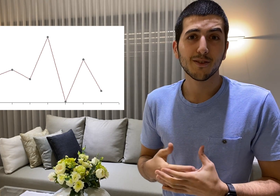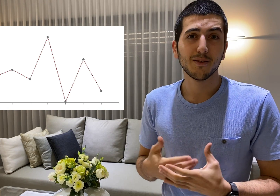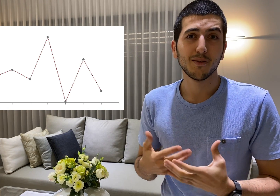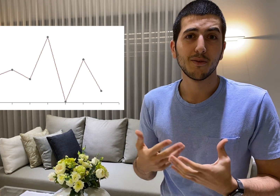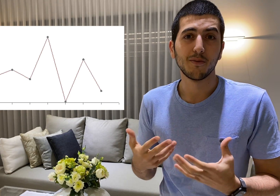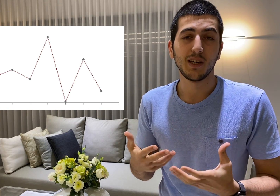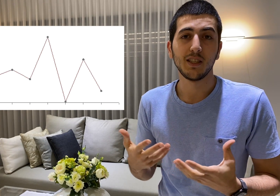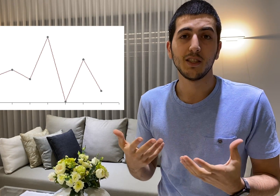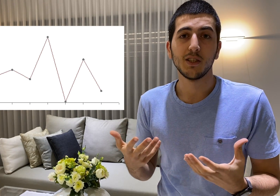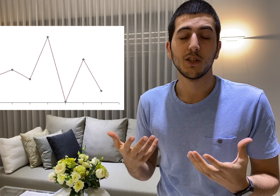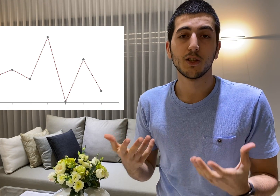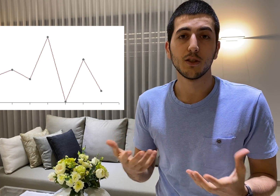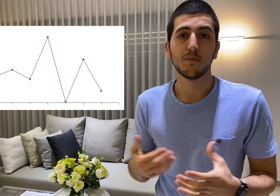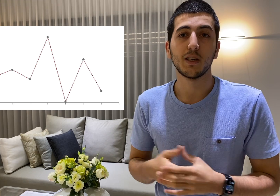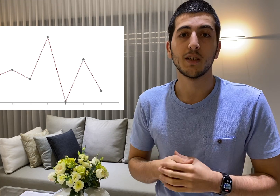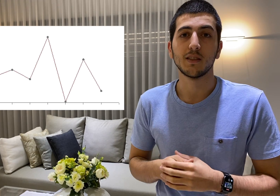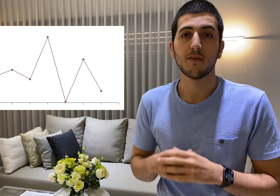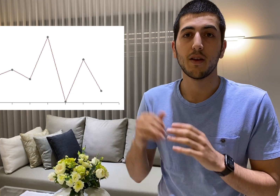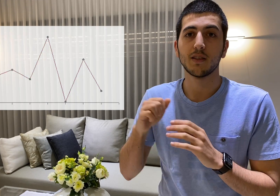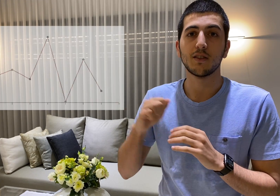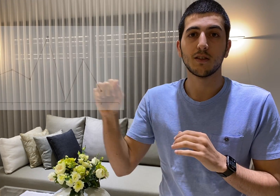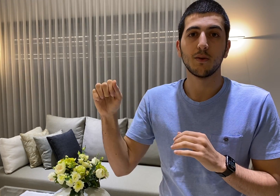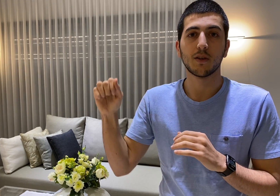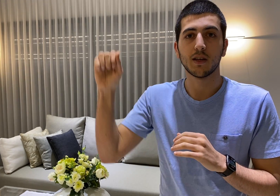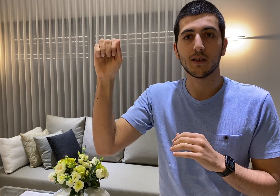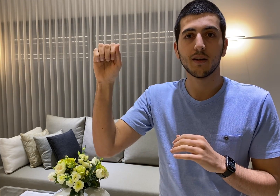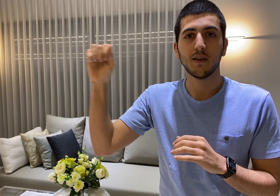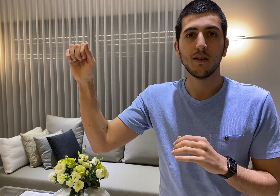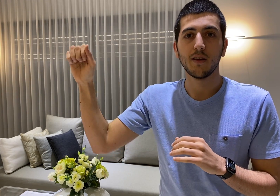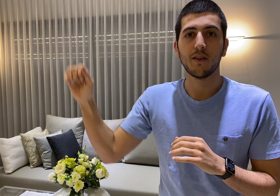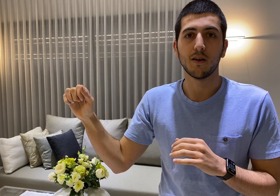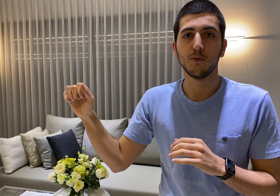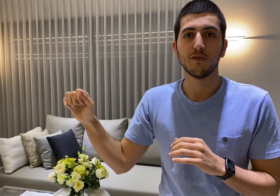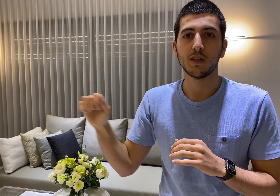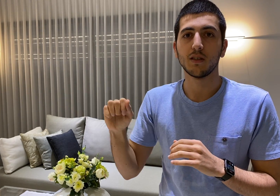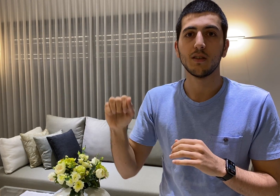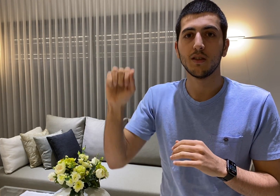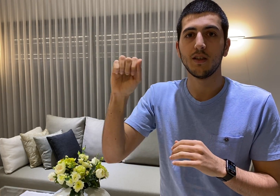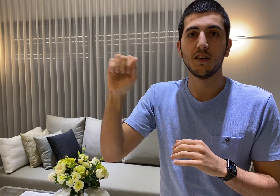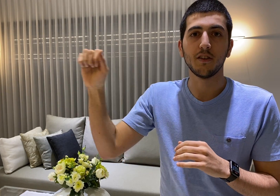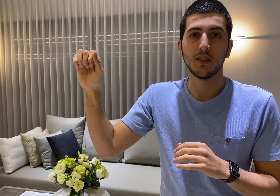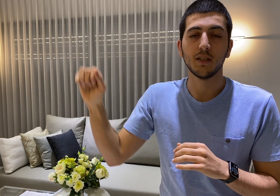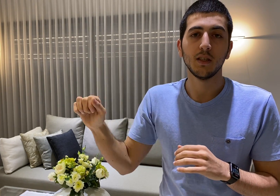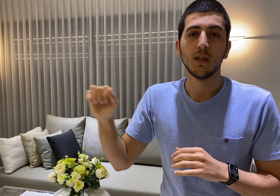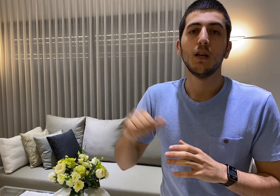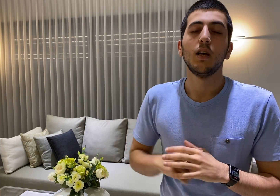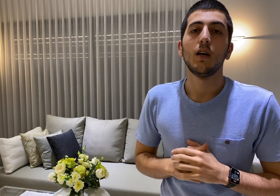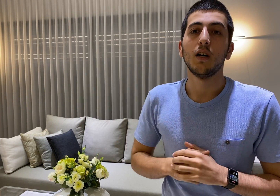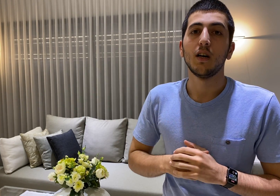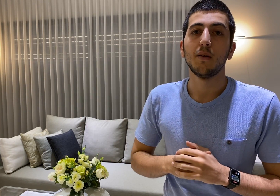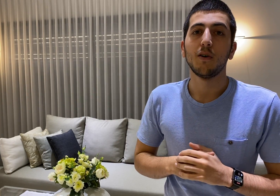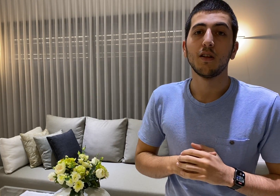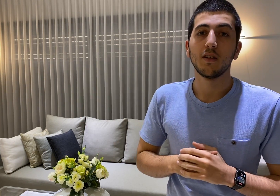really good because things just look like they are moving linearly on the